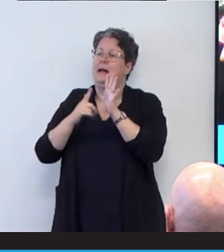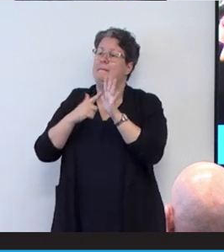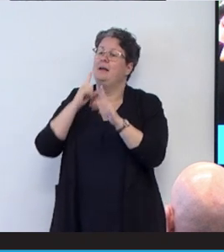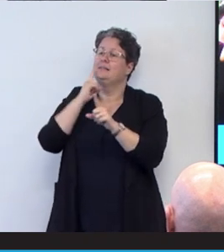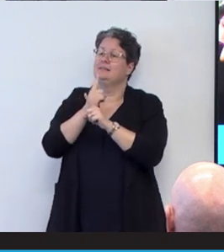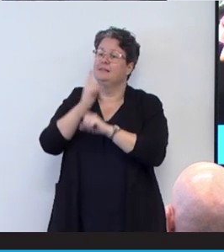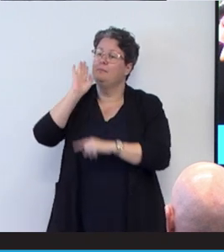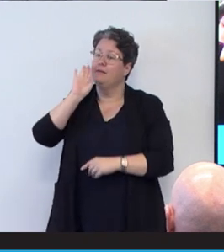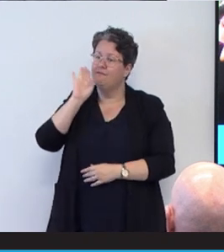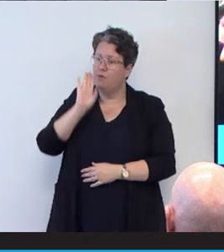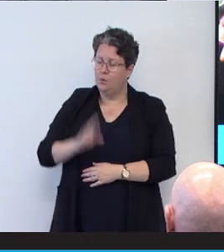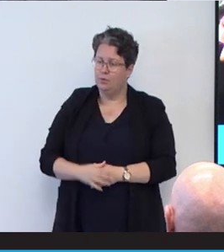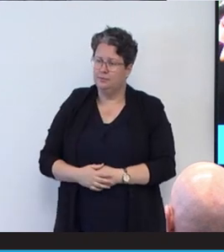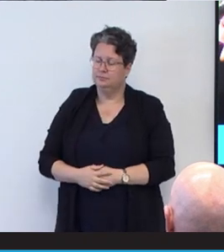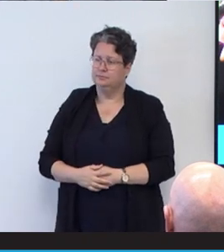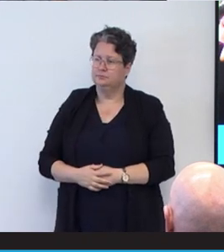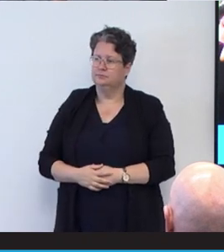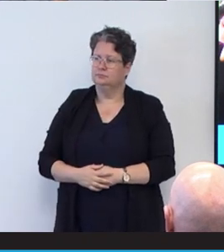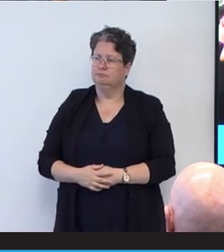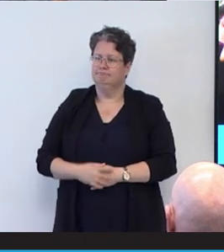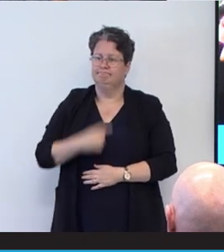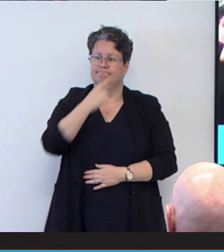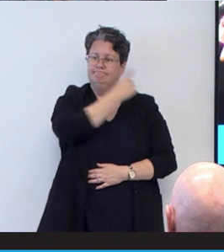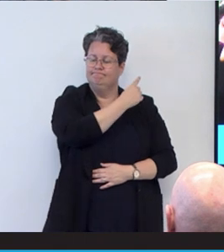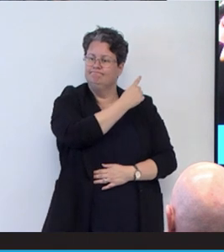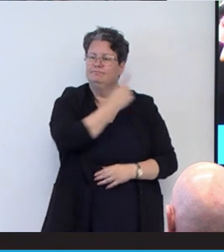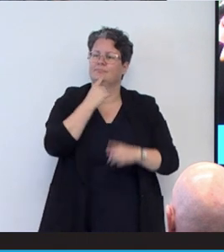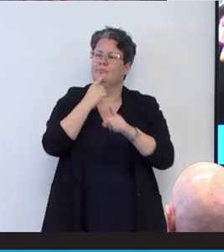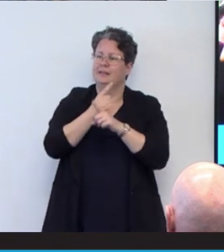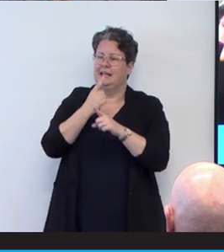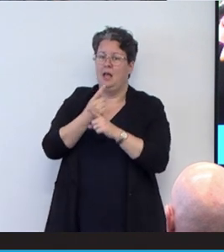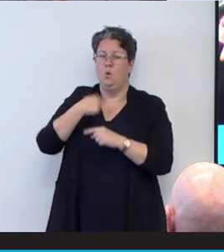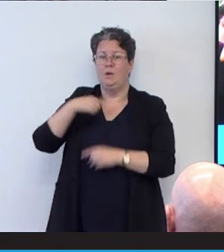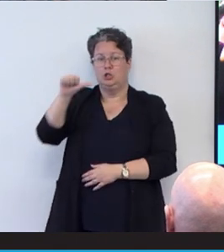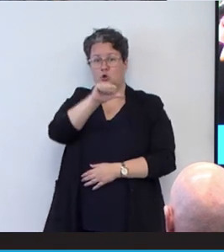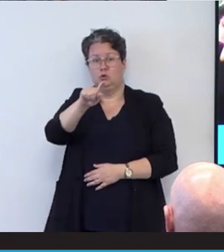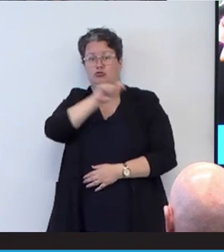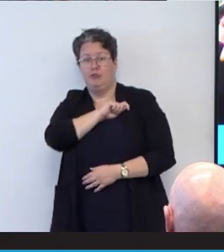so much because she said the medical profession is the one that we should be able to trust the most.